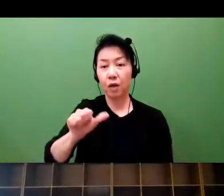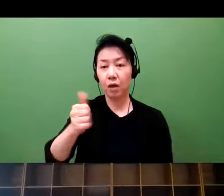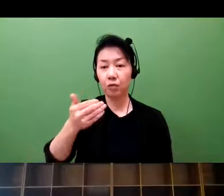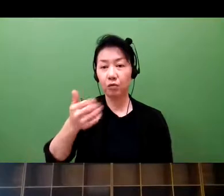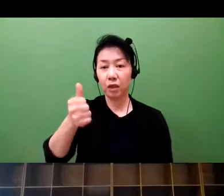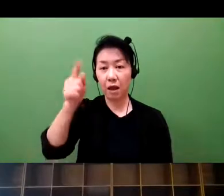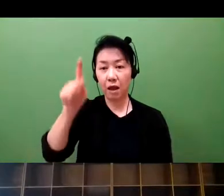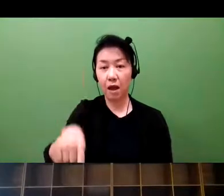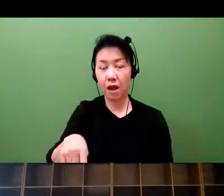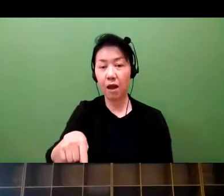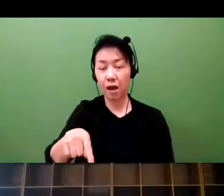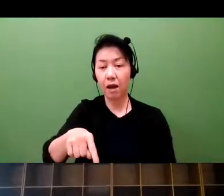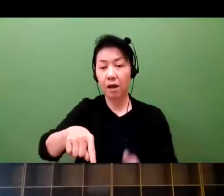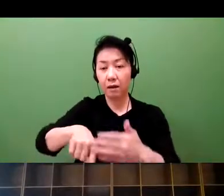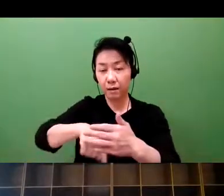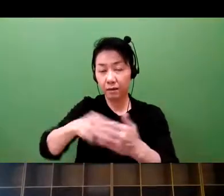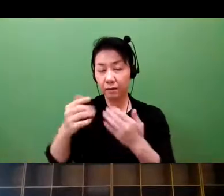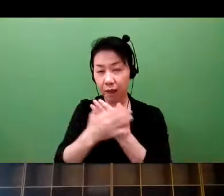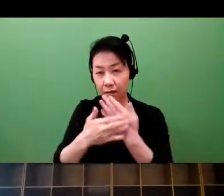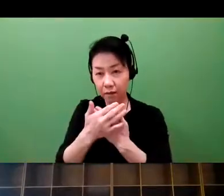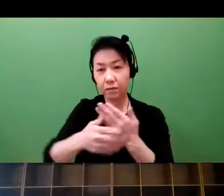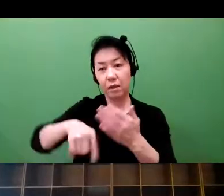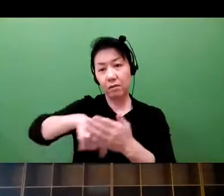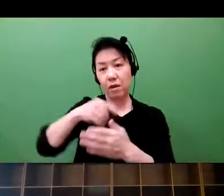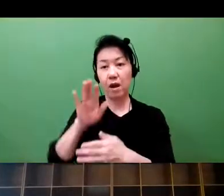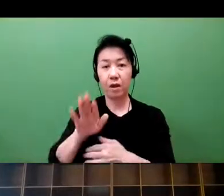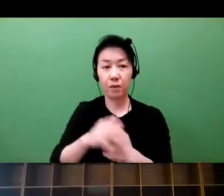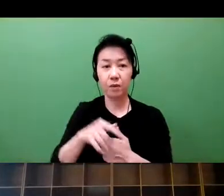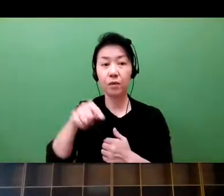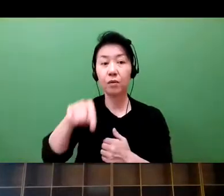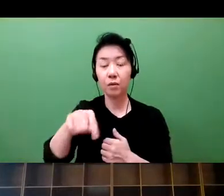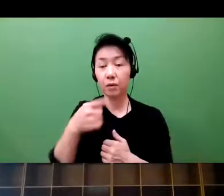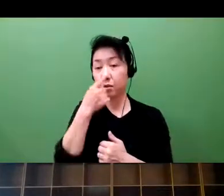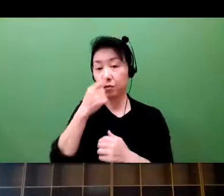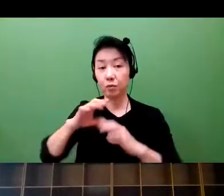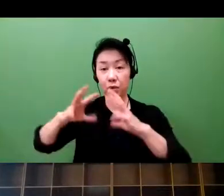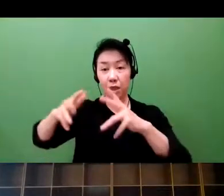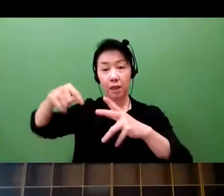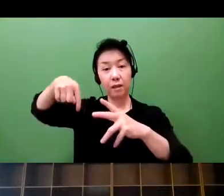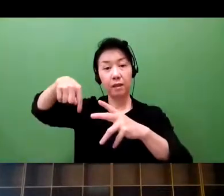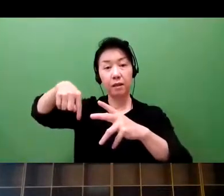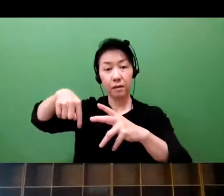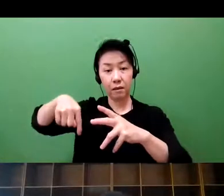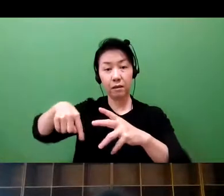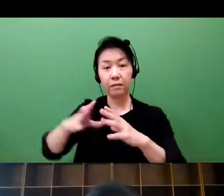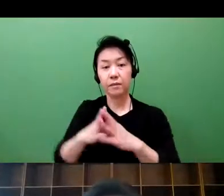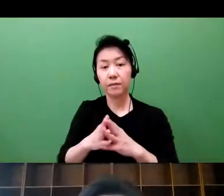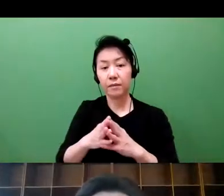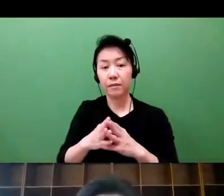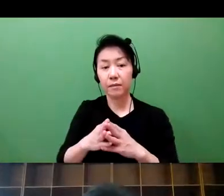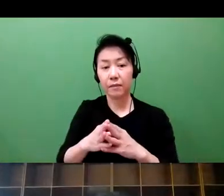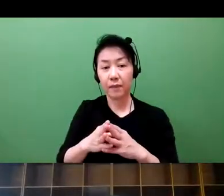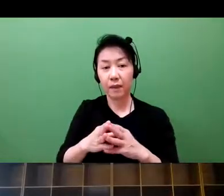So I believe that these five factors are extremely important. First comes compliance.